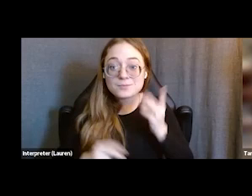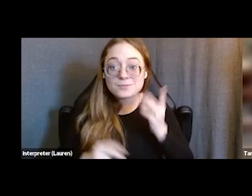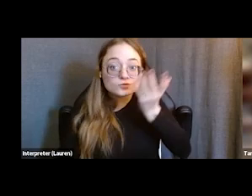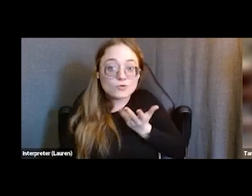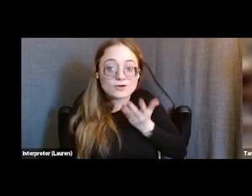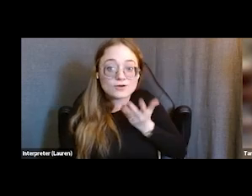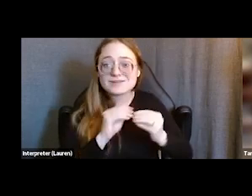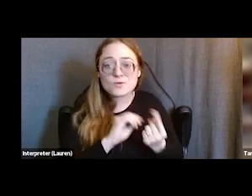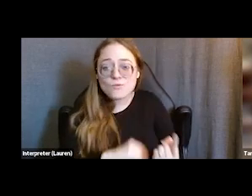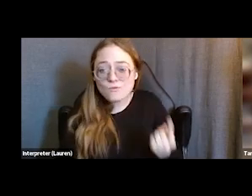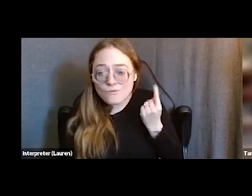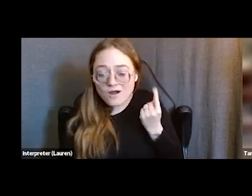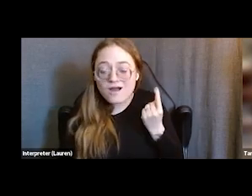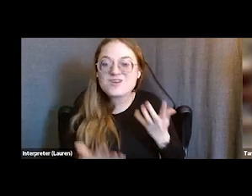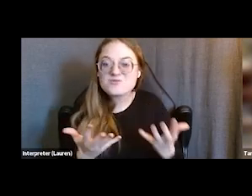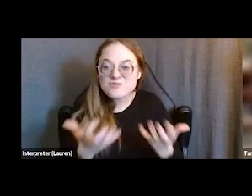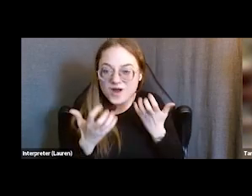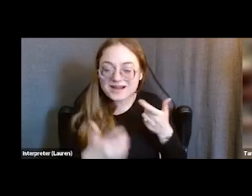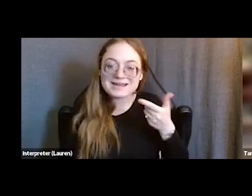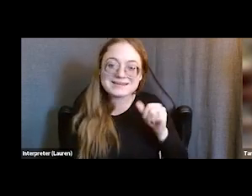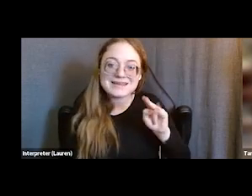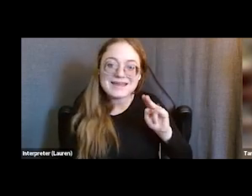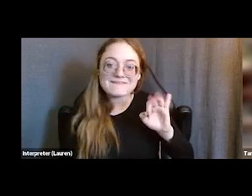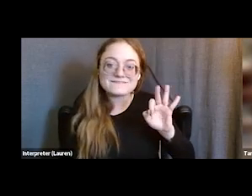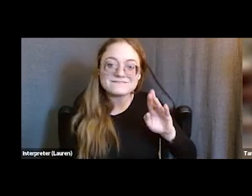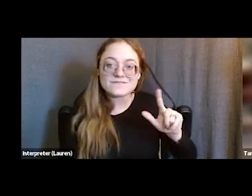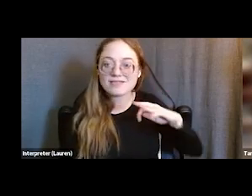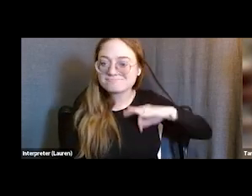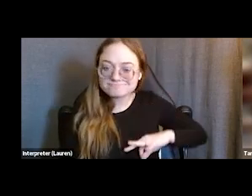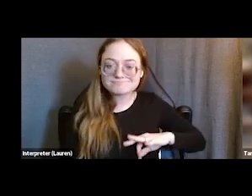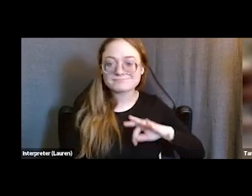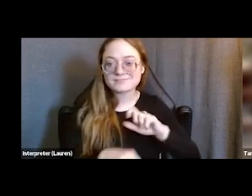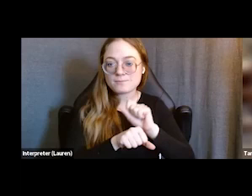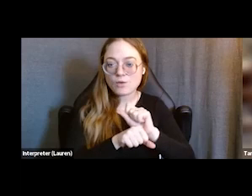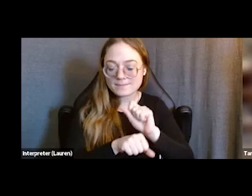that they had was gainful employment. We began a Mattress Recycling Program in 2019